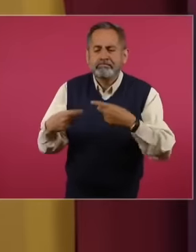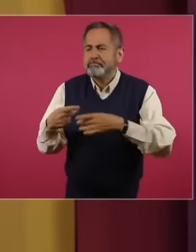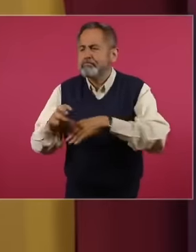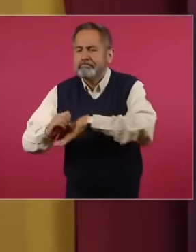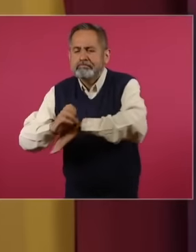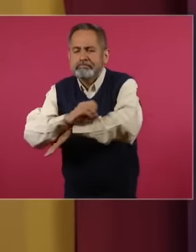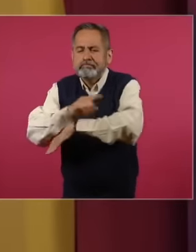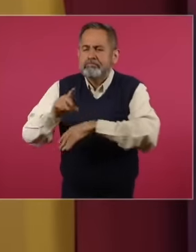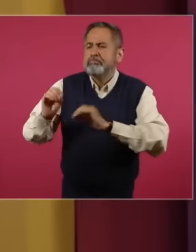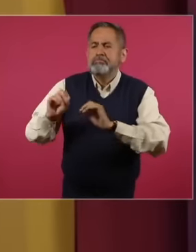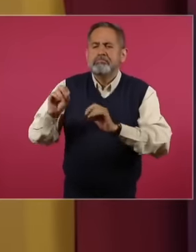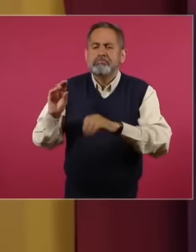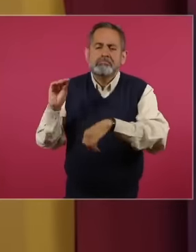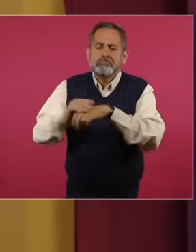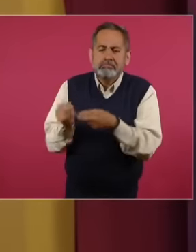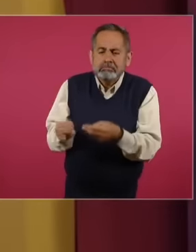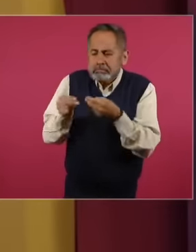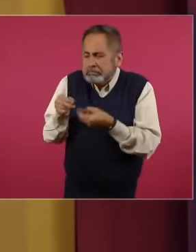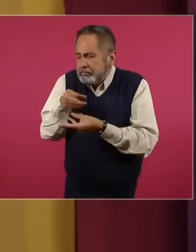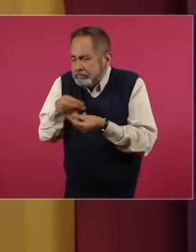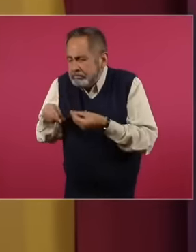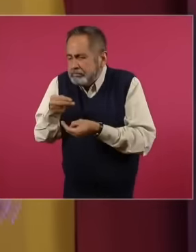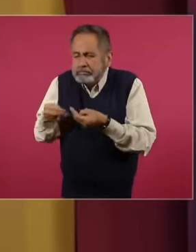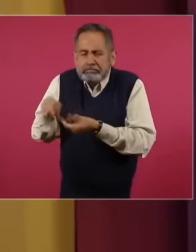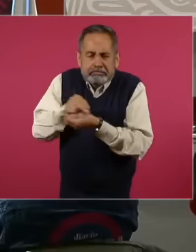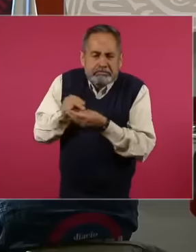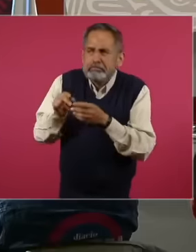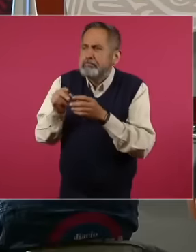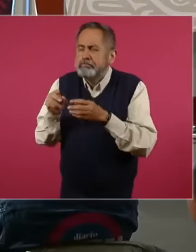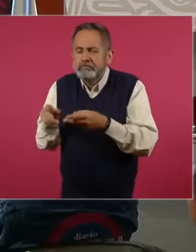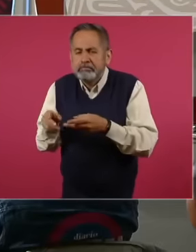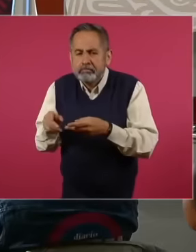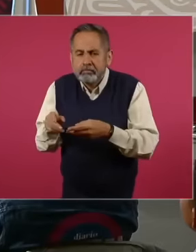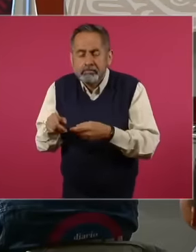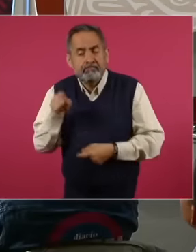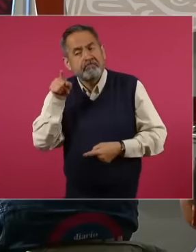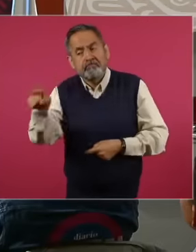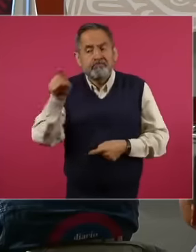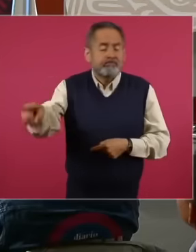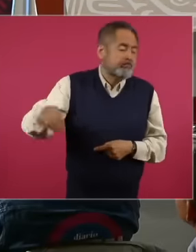business were the cause that it was not